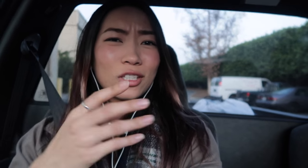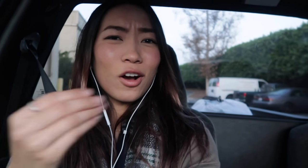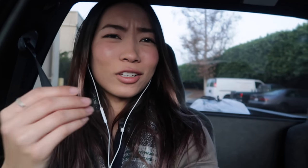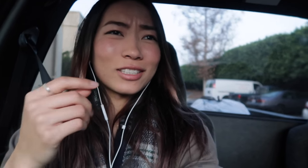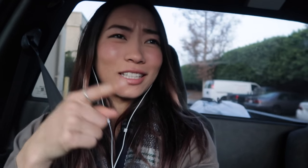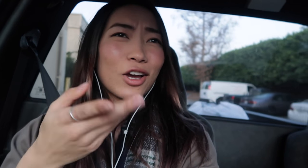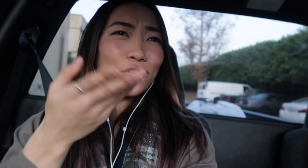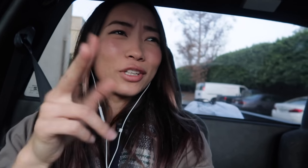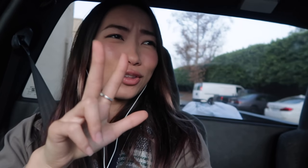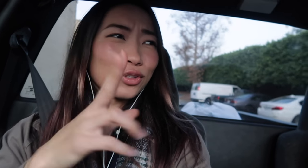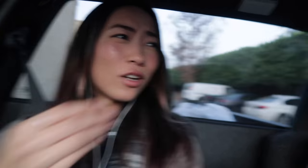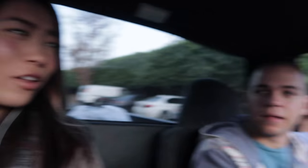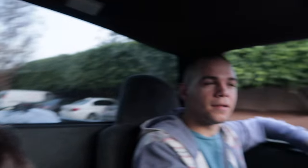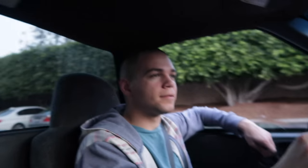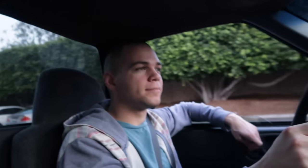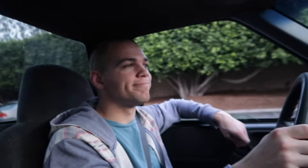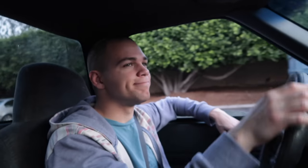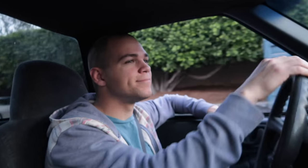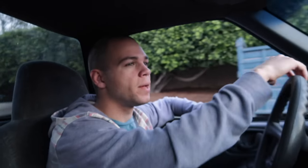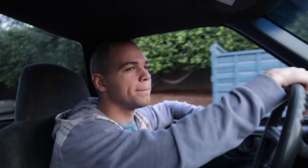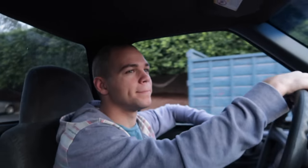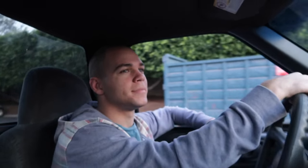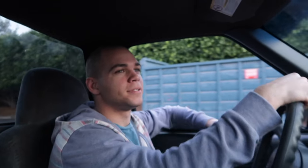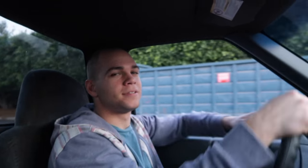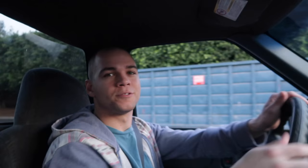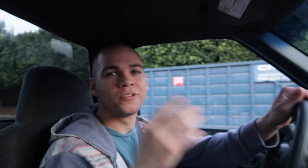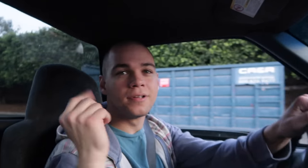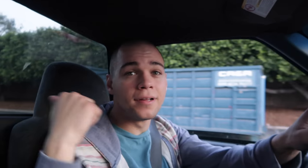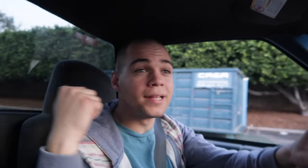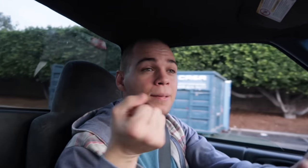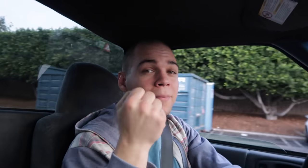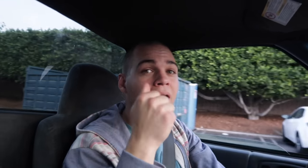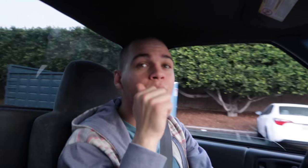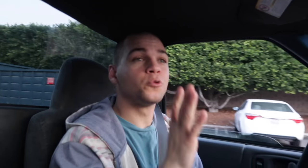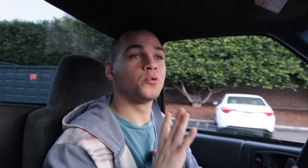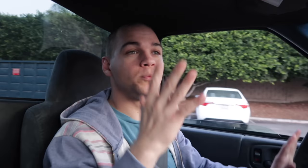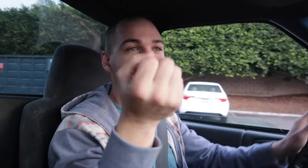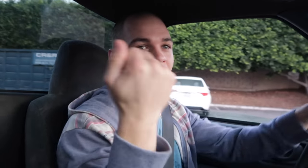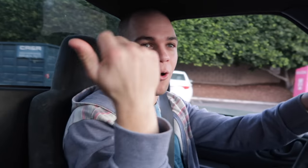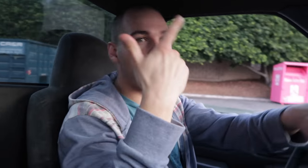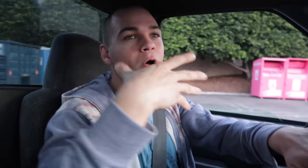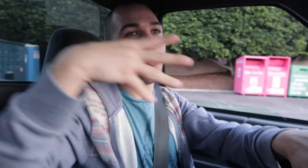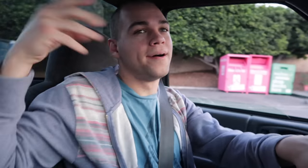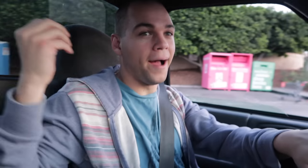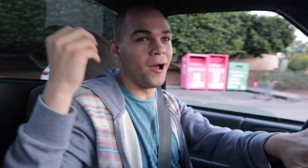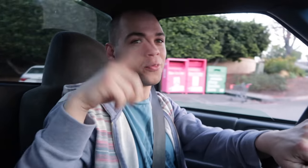dollars and he offered like three dollars he made the woman take it alllll out!